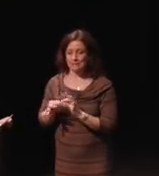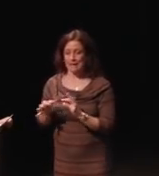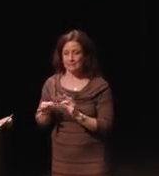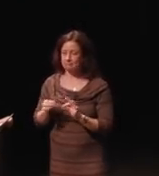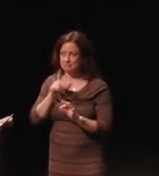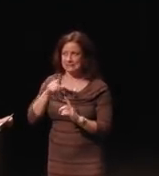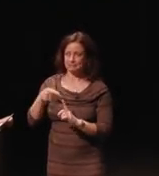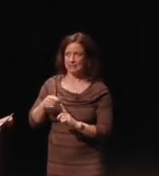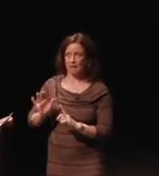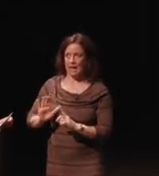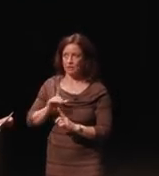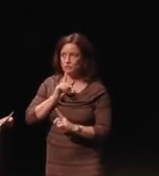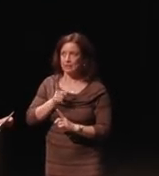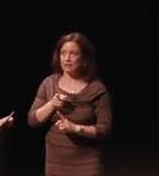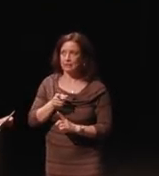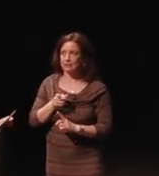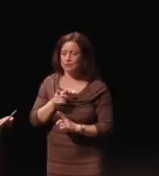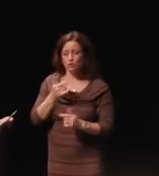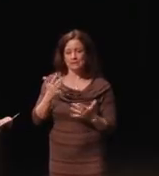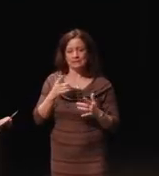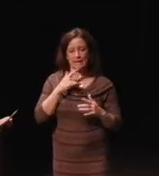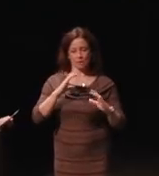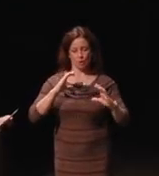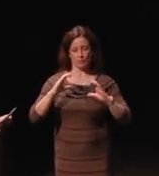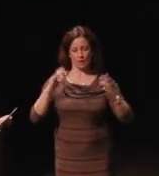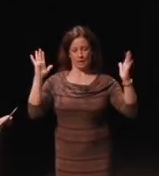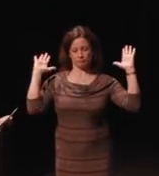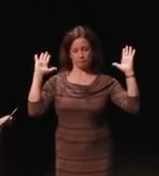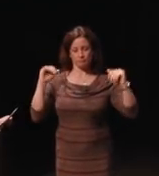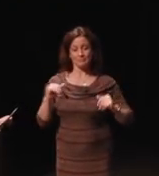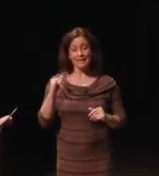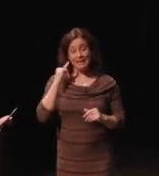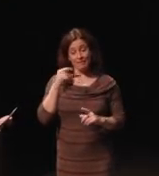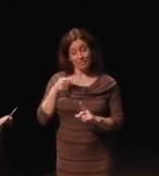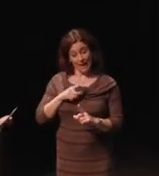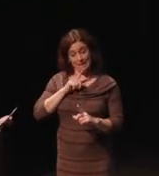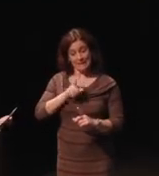or text, just says communicate. And if that is the case then it's covered by the CVAA.